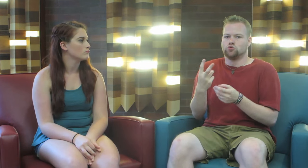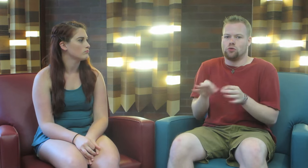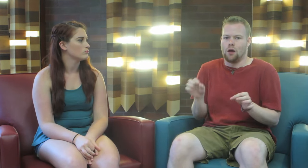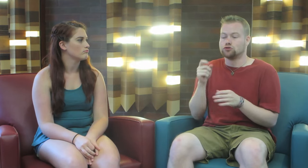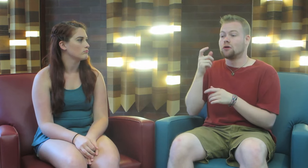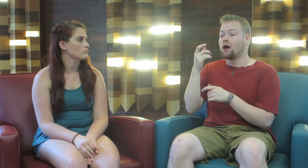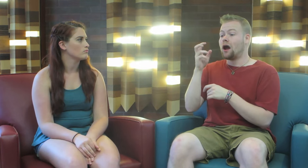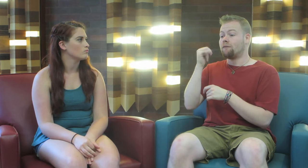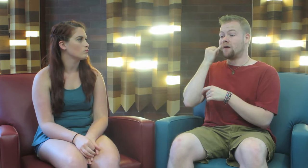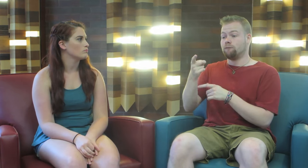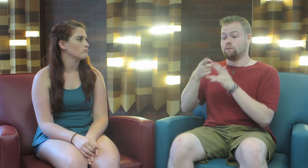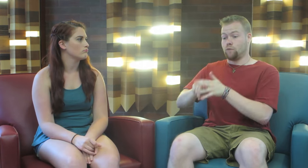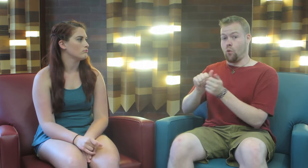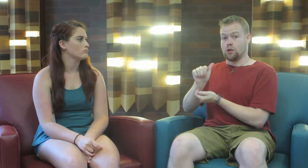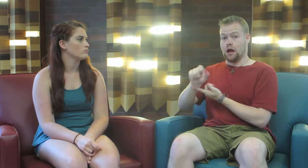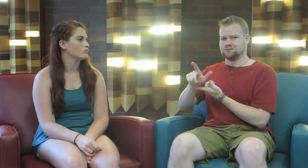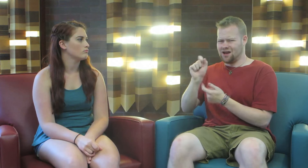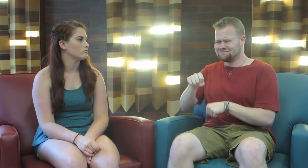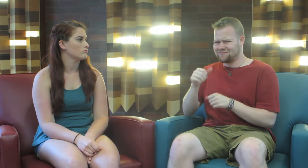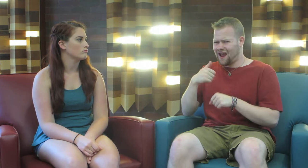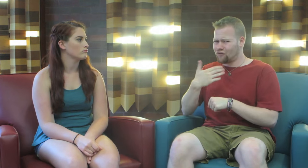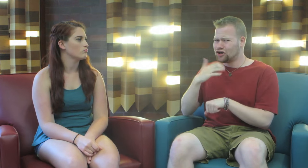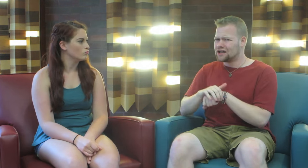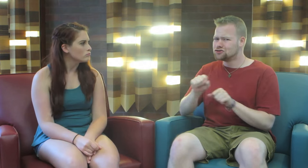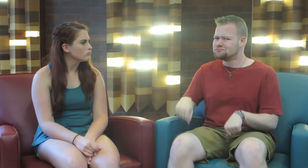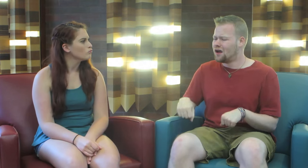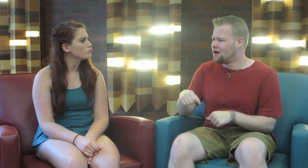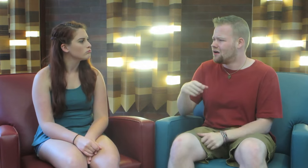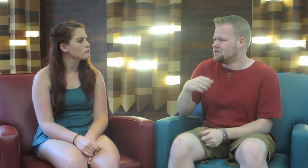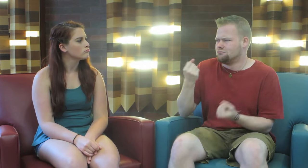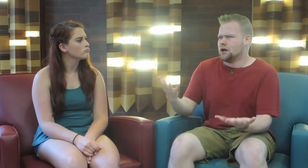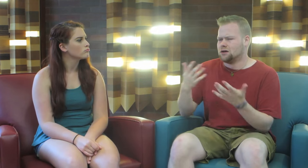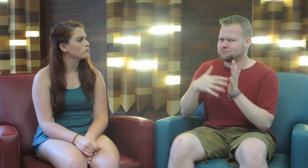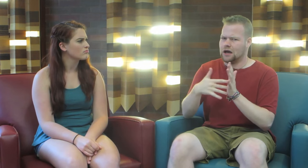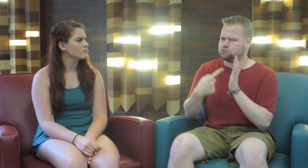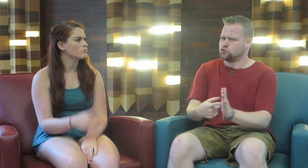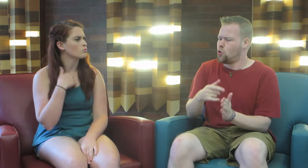languages. Even if they start with ASL, they can have good English. Many studies have shown this.